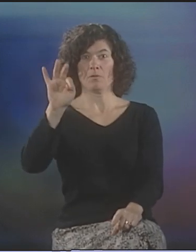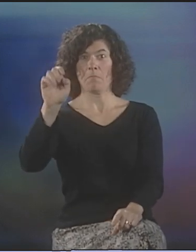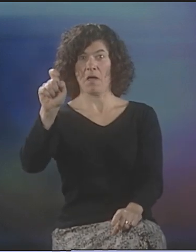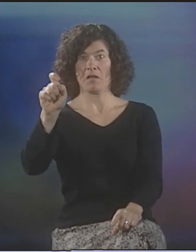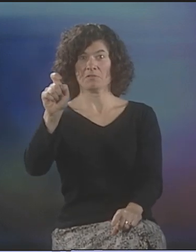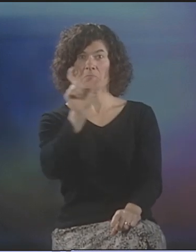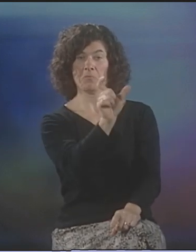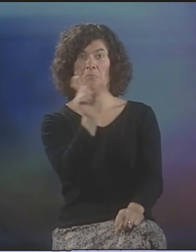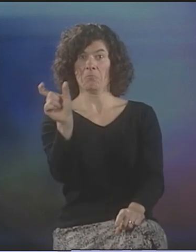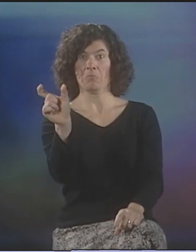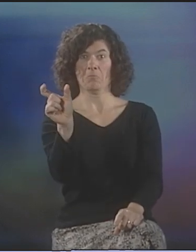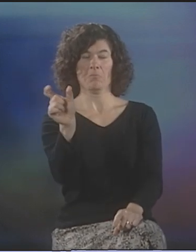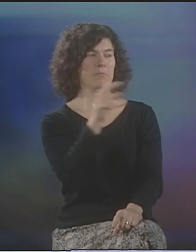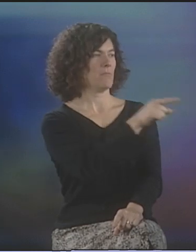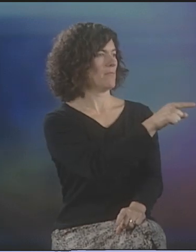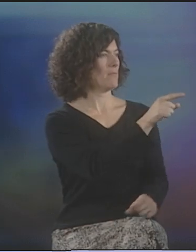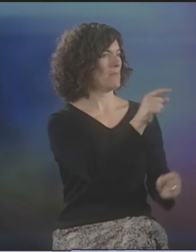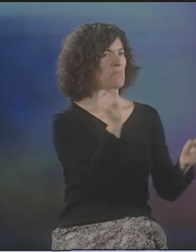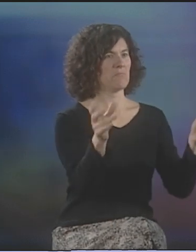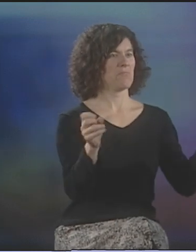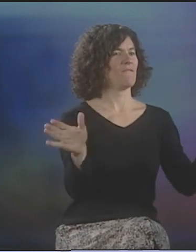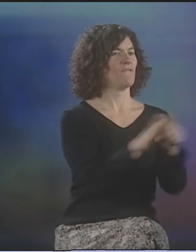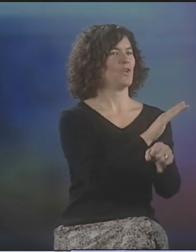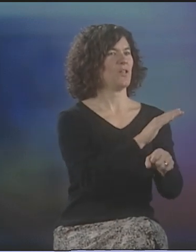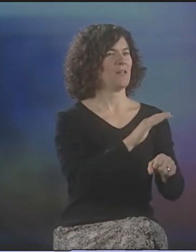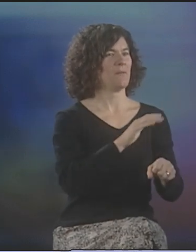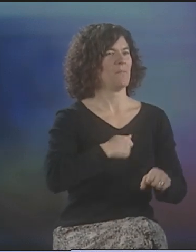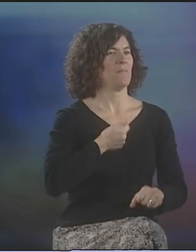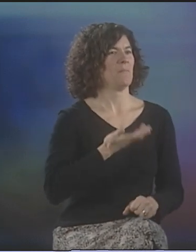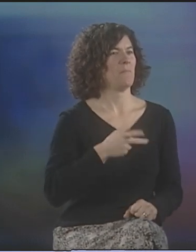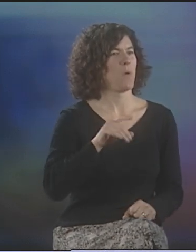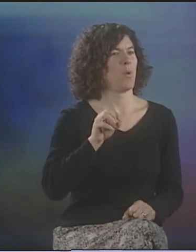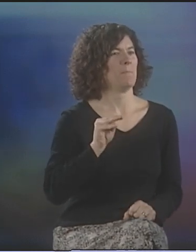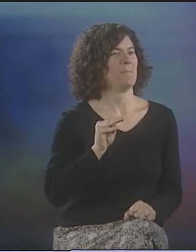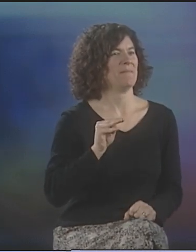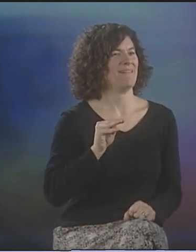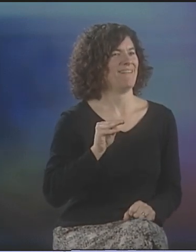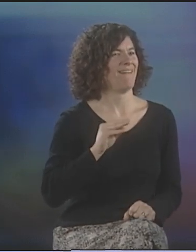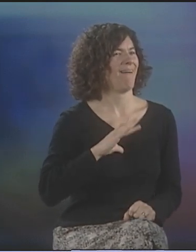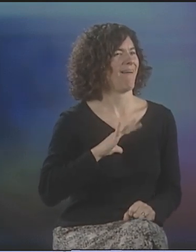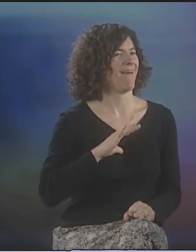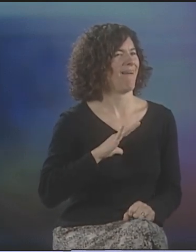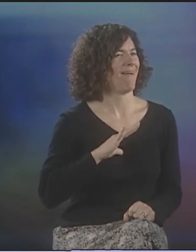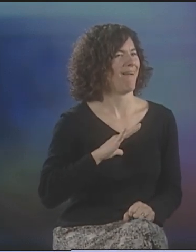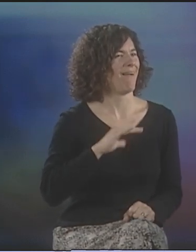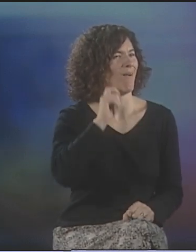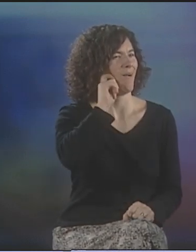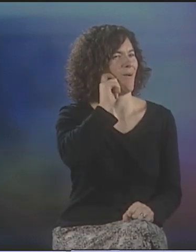JUST THOSE TWO WORDS, BECAME A FULL ASL POEM THAT PATRICK GRAYBILL HAD JUST PERFORMED,